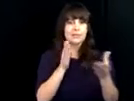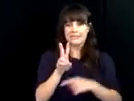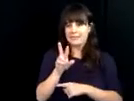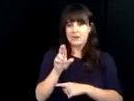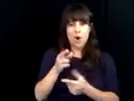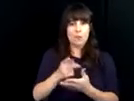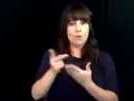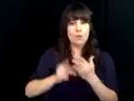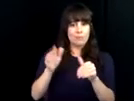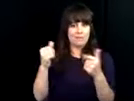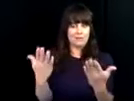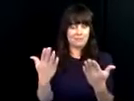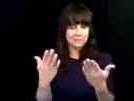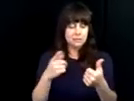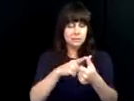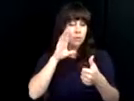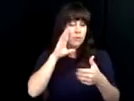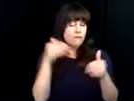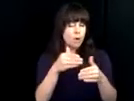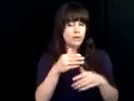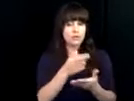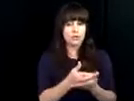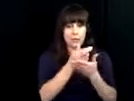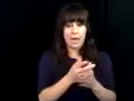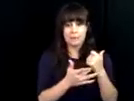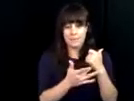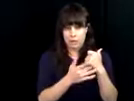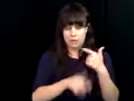highlight the I credible services offered by our VR